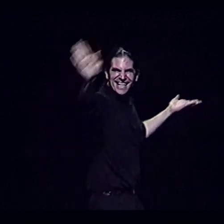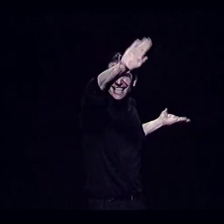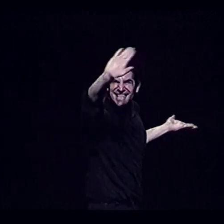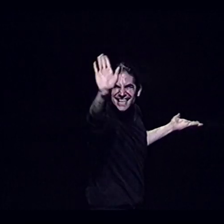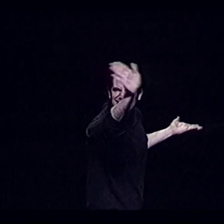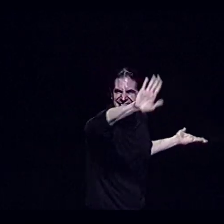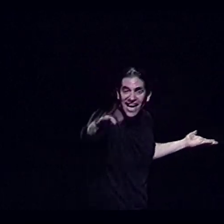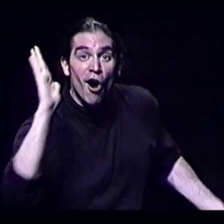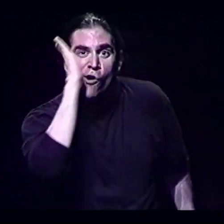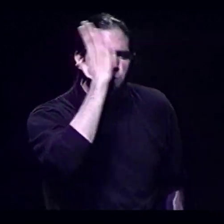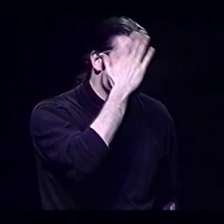And the portrait